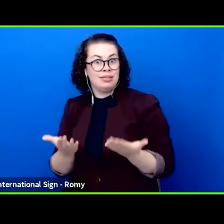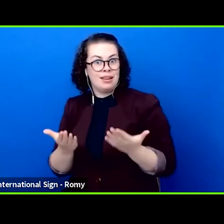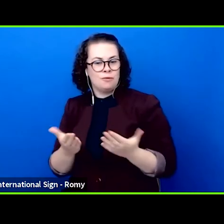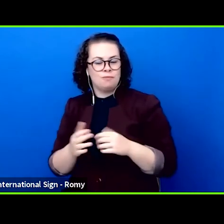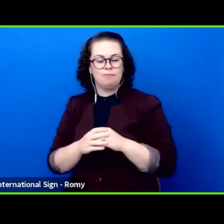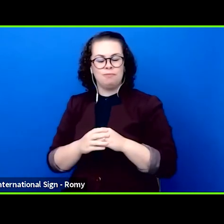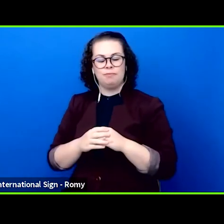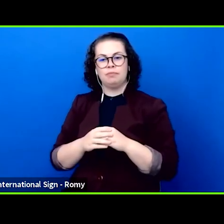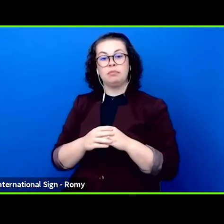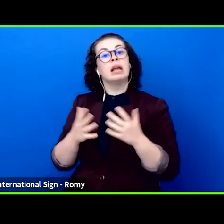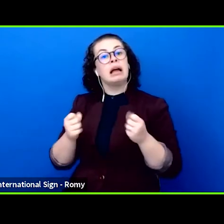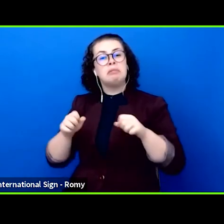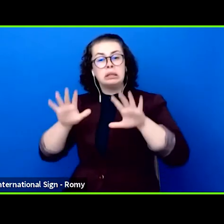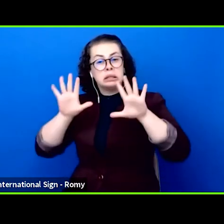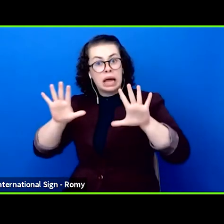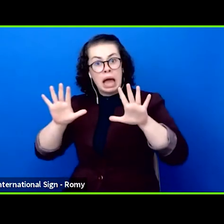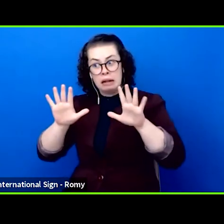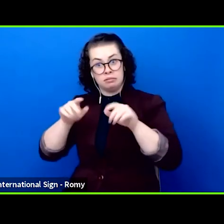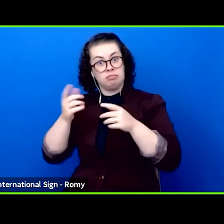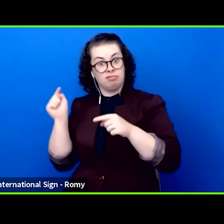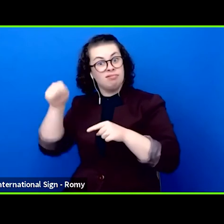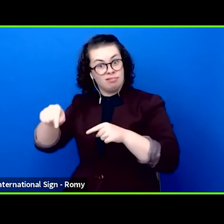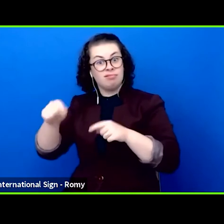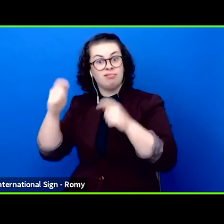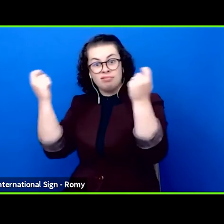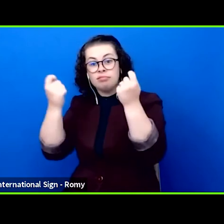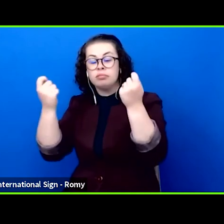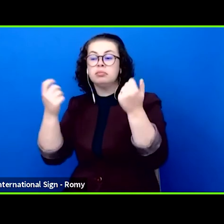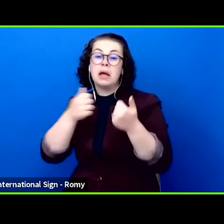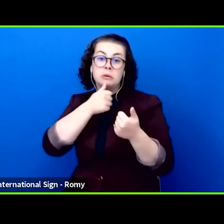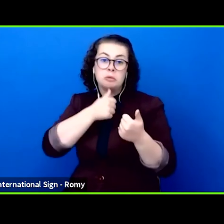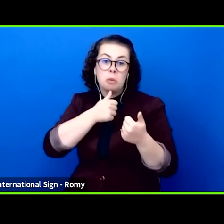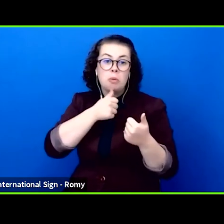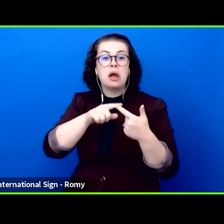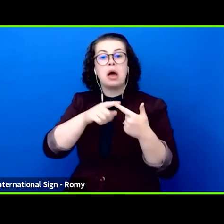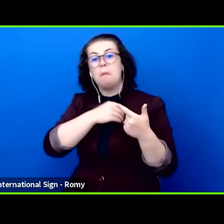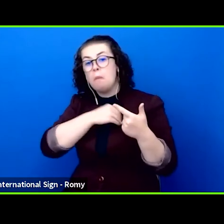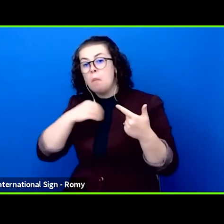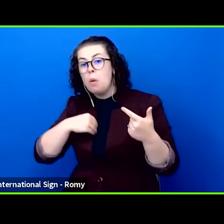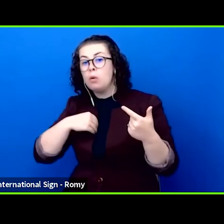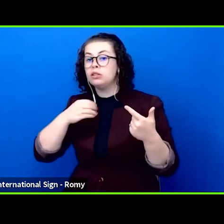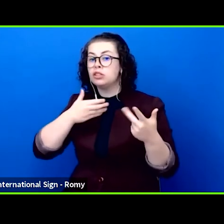Estonia, Poland, the Netherlands, France, Spain, Hungary, the Czech Republic and Germany this year,